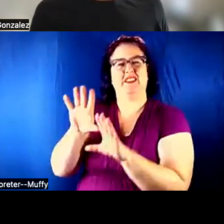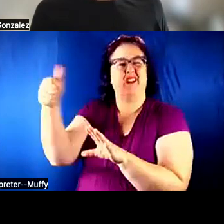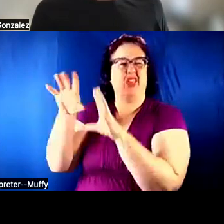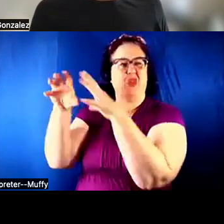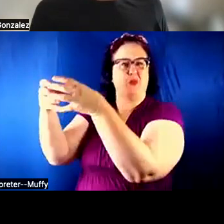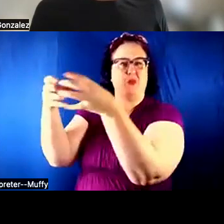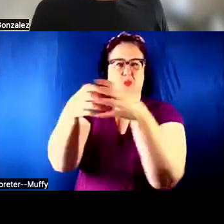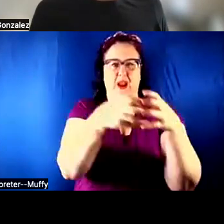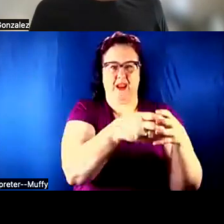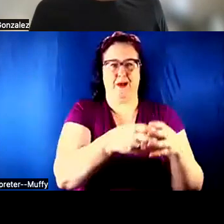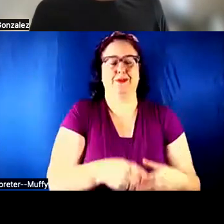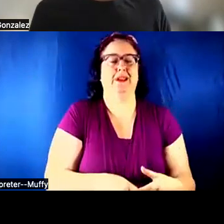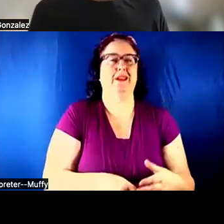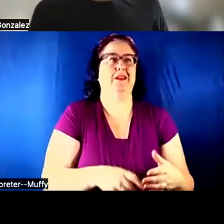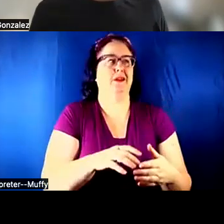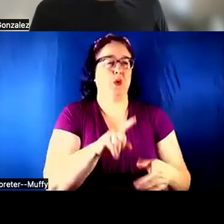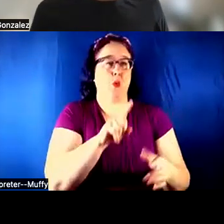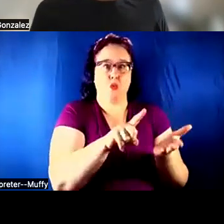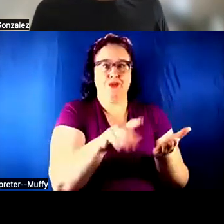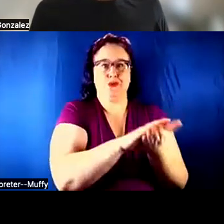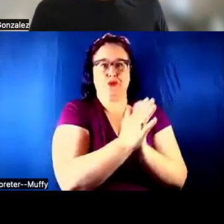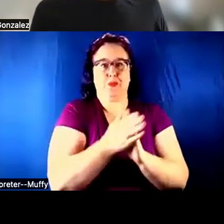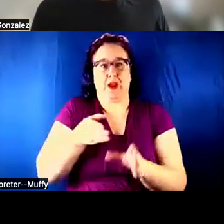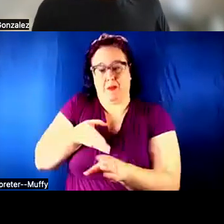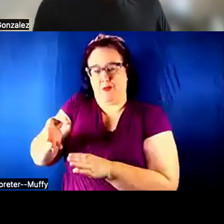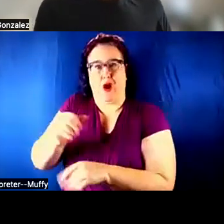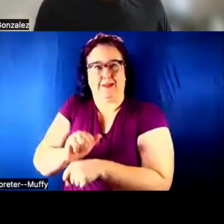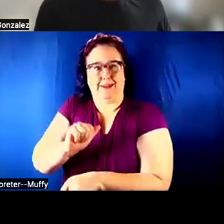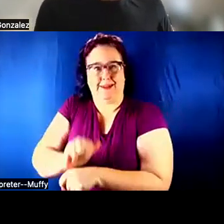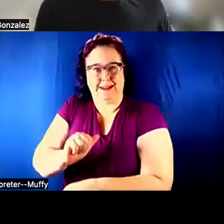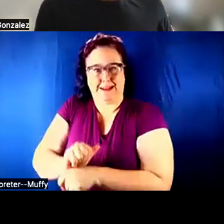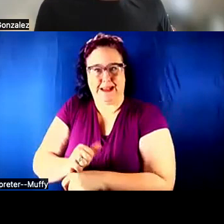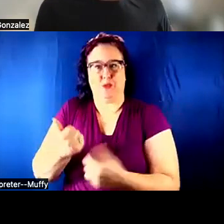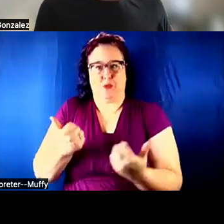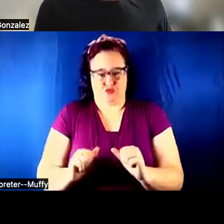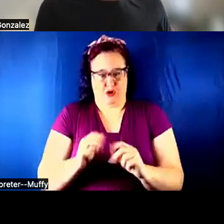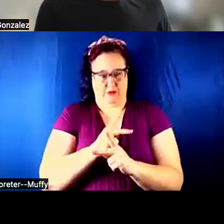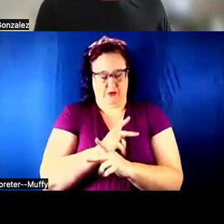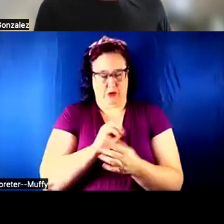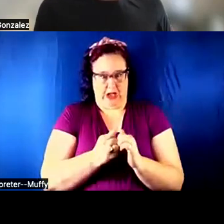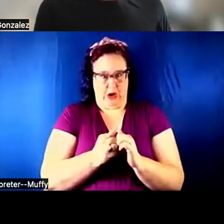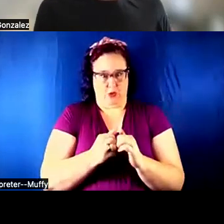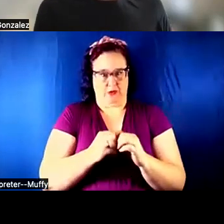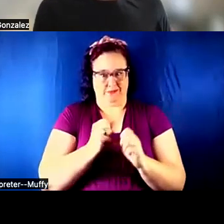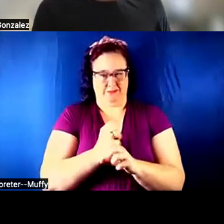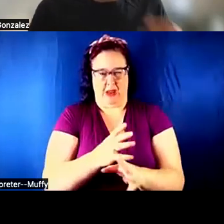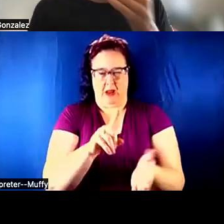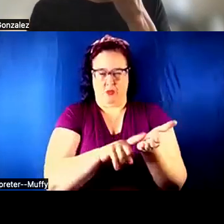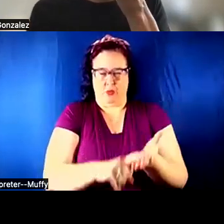INTO PRACTICE. WE WERE TALKING ABOUT HOW TO MAKE RESEARCH MORE AVAILABLE AND